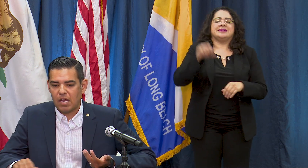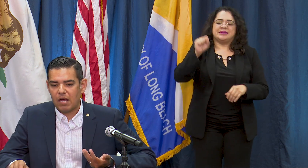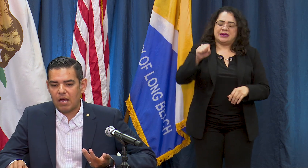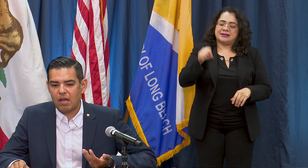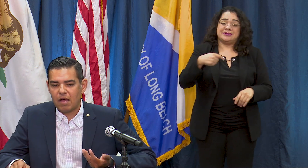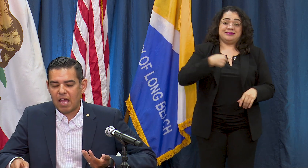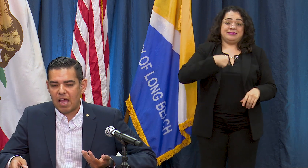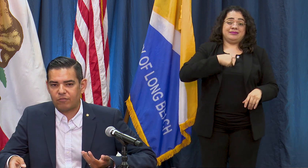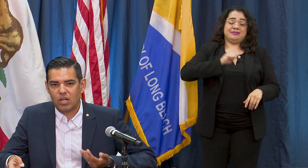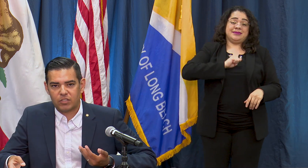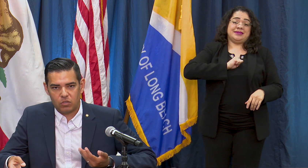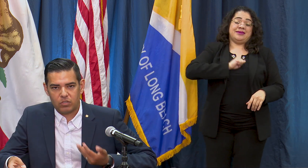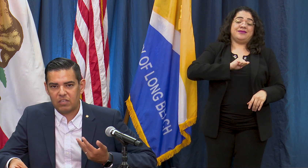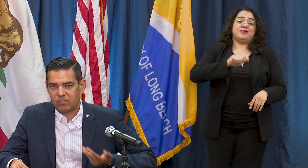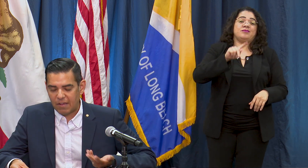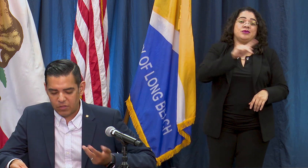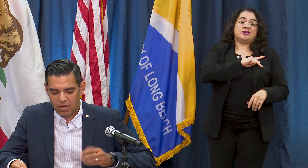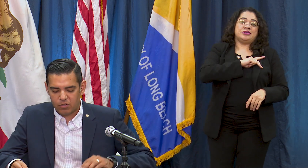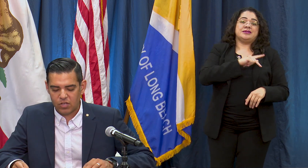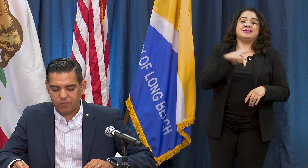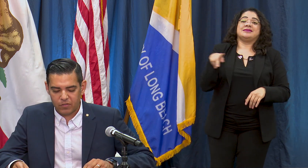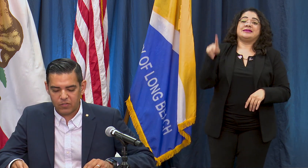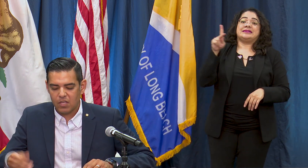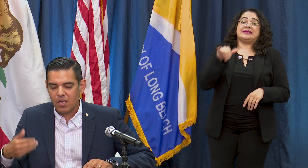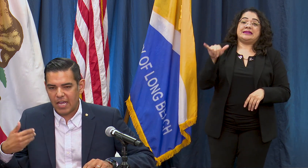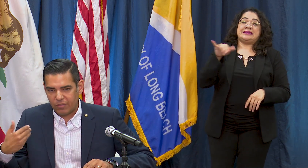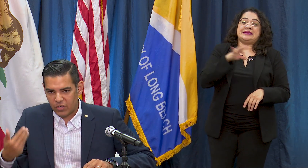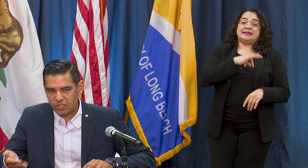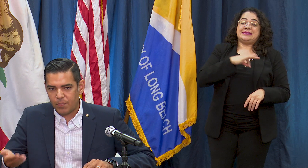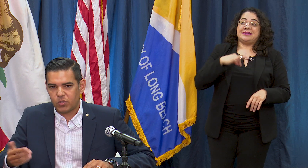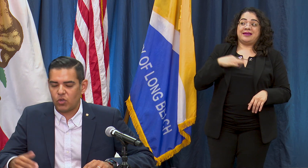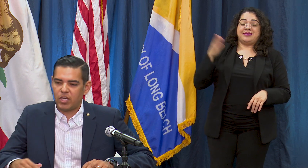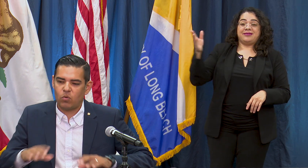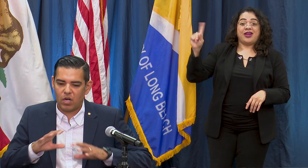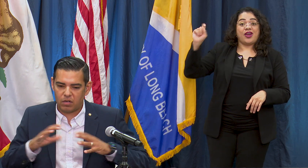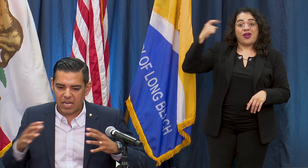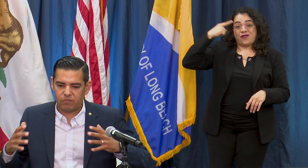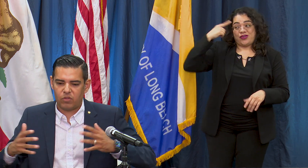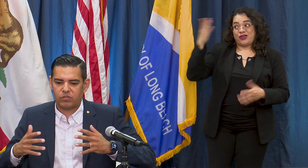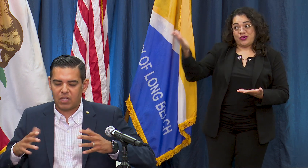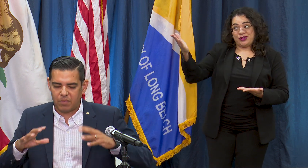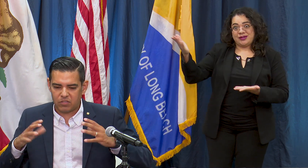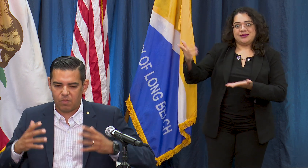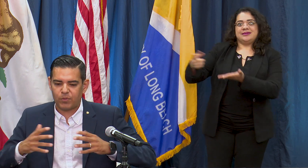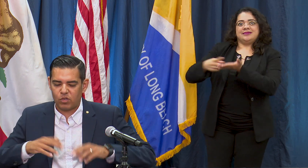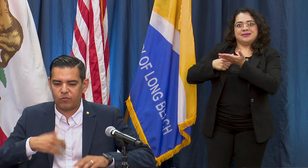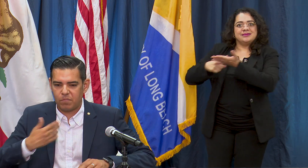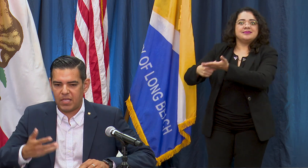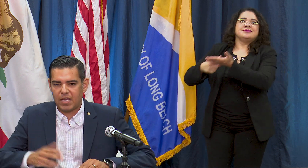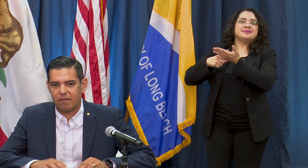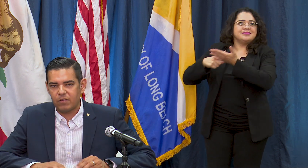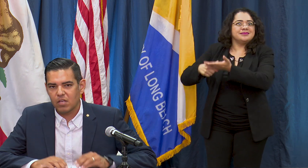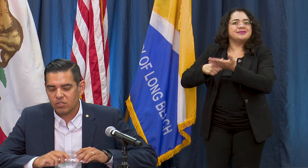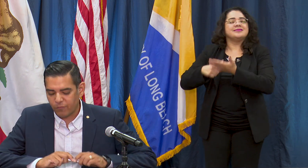have talked to key staff in the governor's office and at the next opportunity there's gonna be some opportunity for me to have some